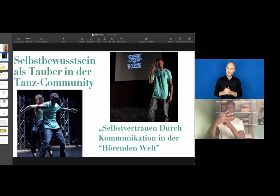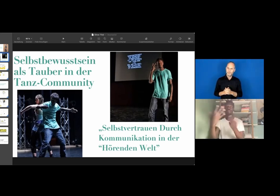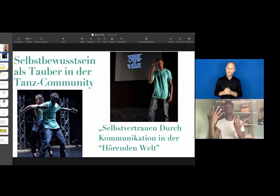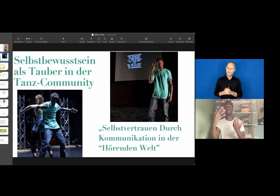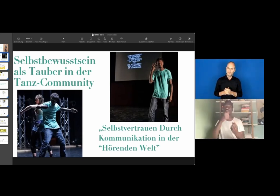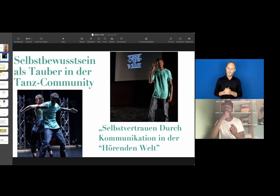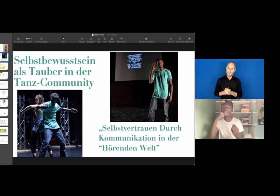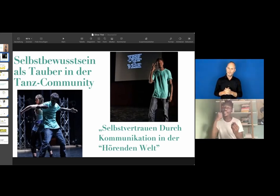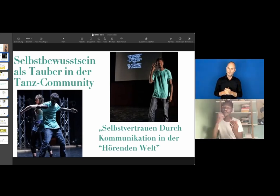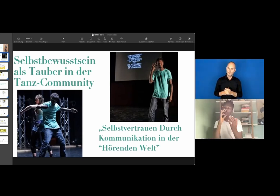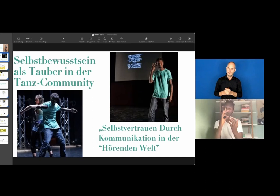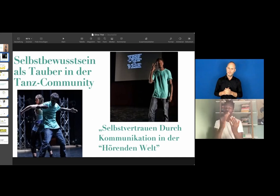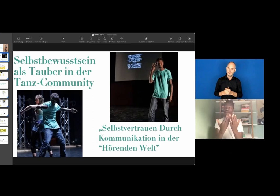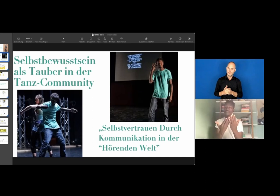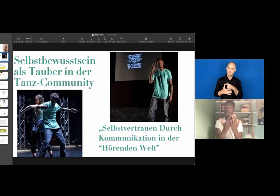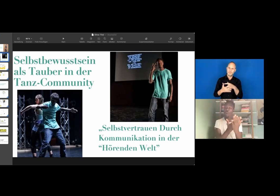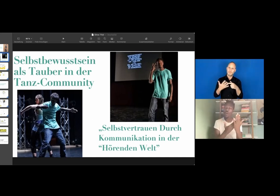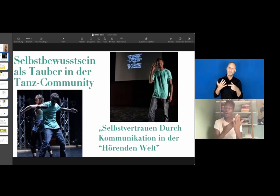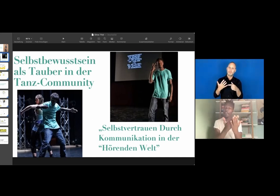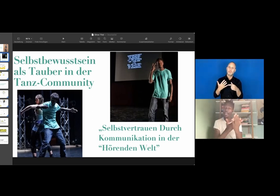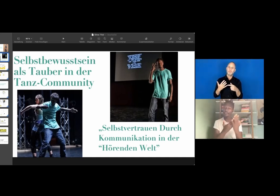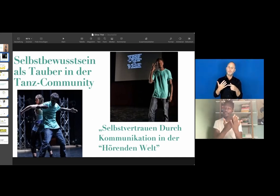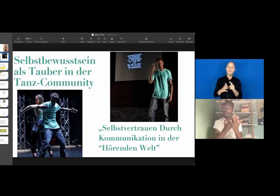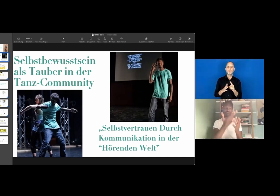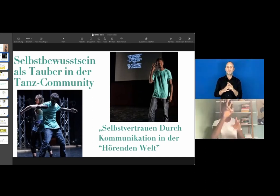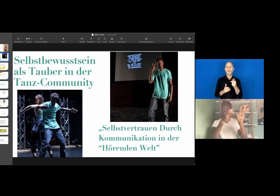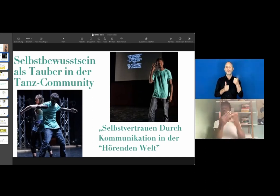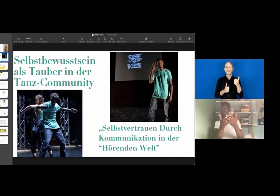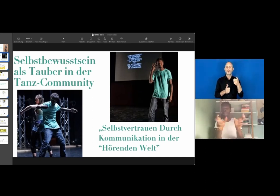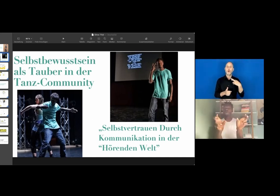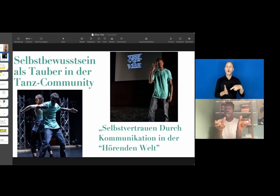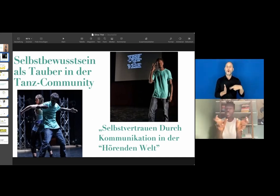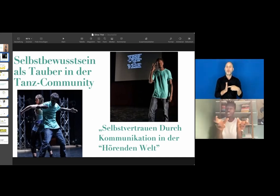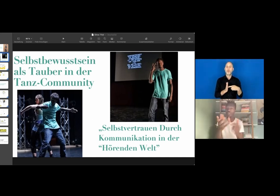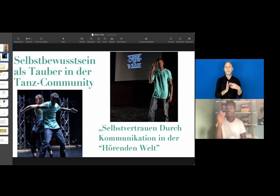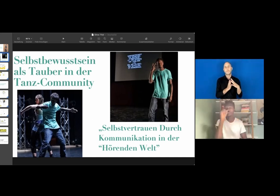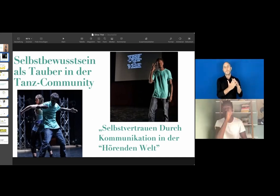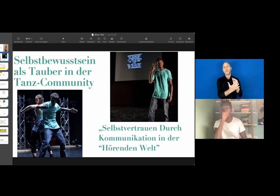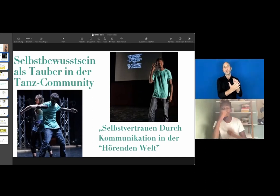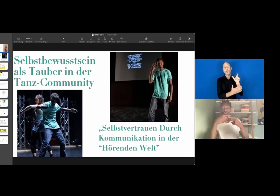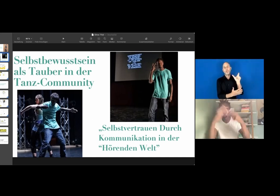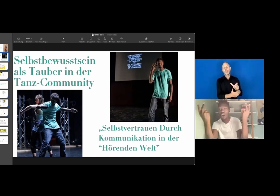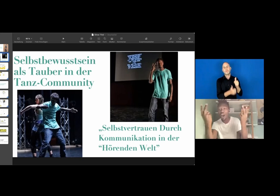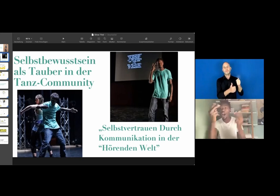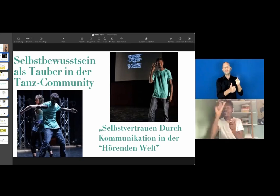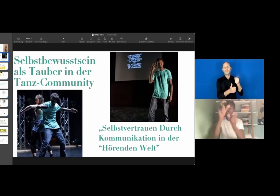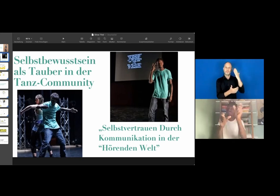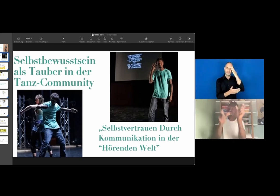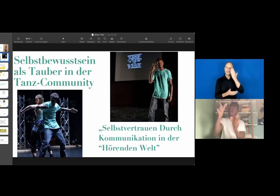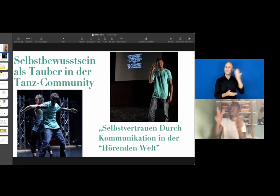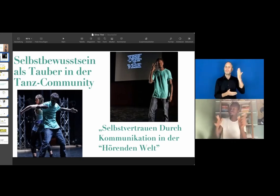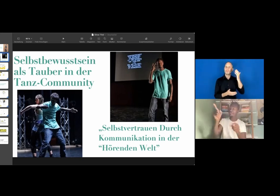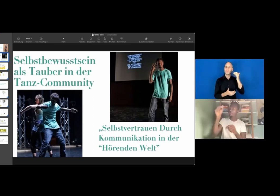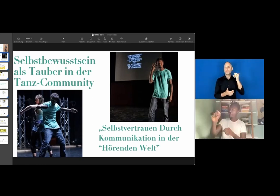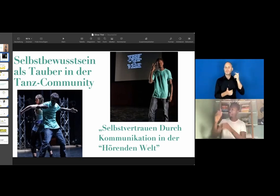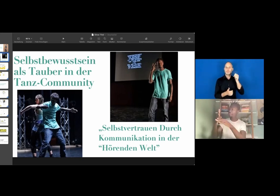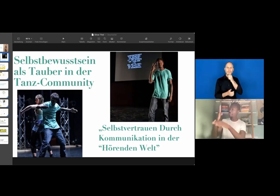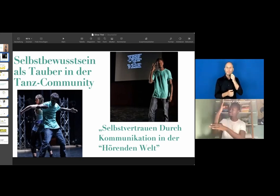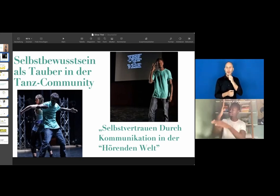And the last thing that helped me a lot was finding an idol, like a star, a celebrity on TV.